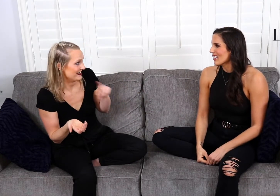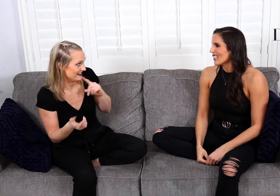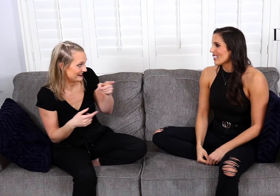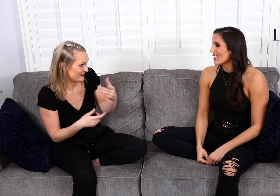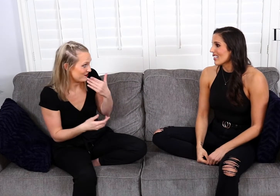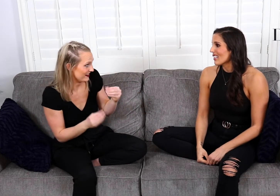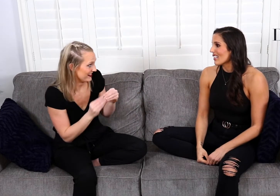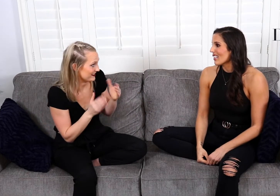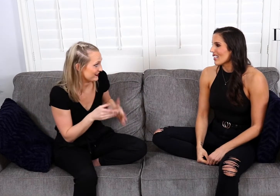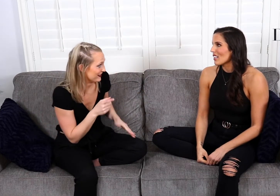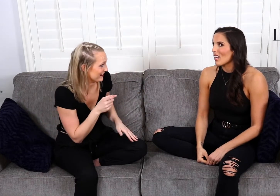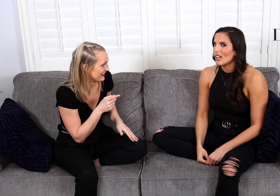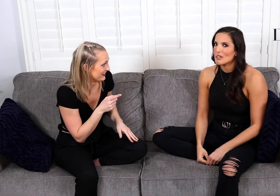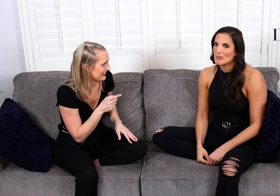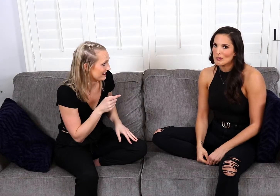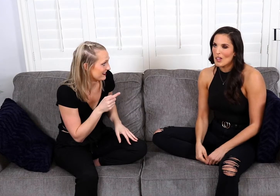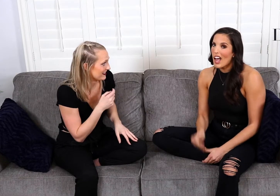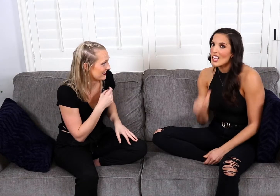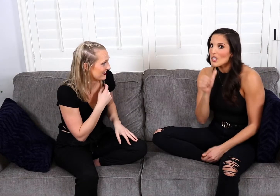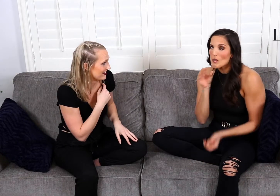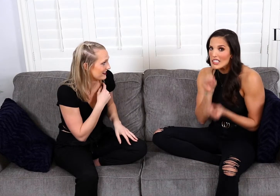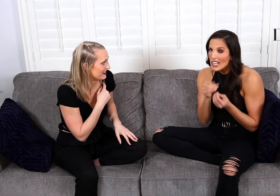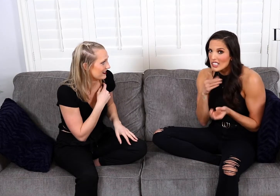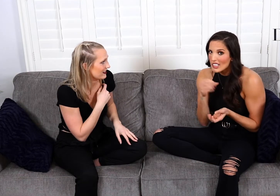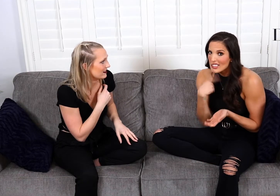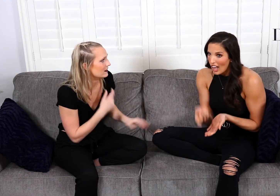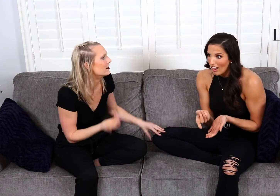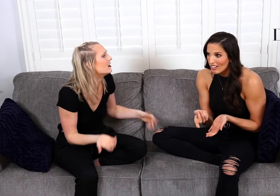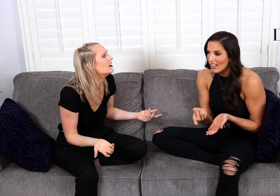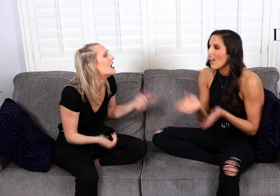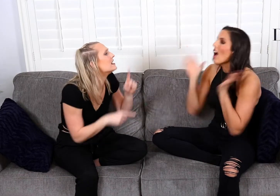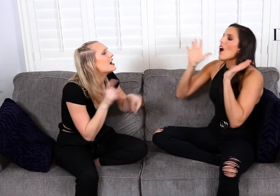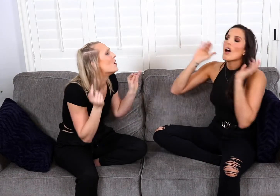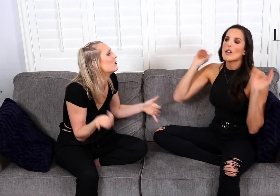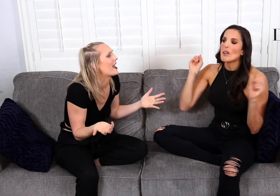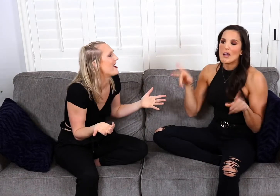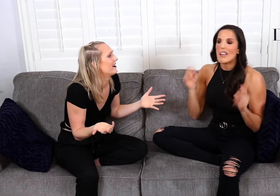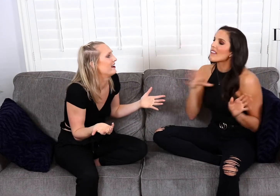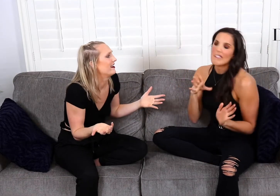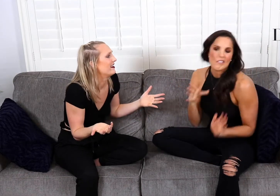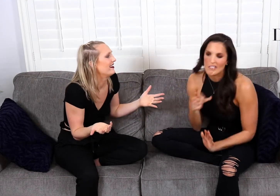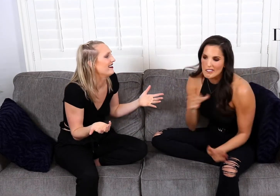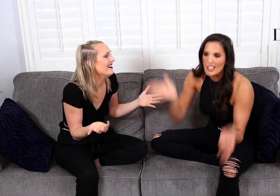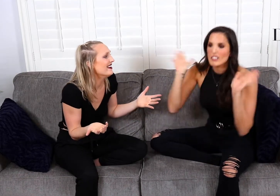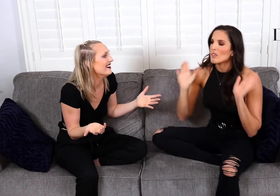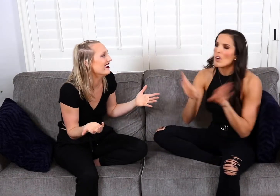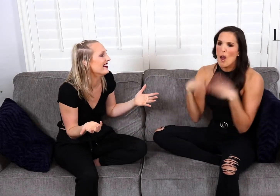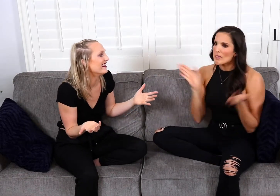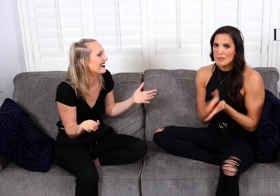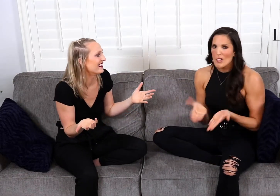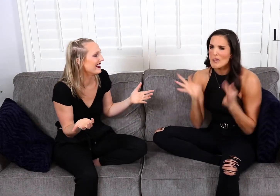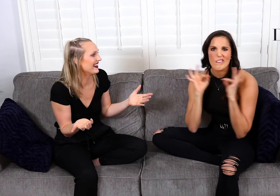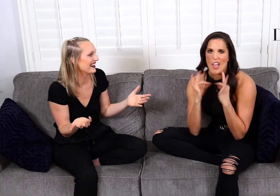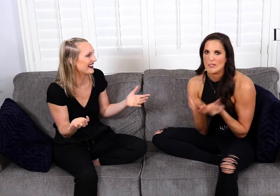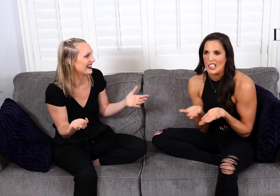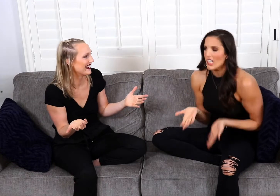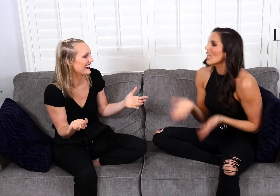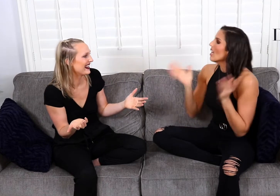Is he a good kisser? I don't kiss and tell! -Okay you cannot do that! Oh, okay... Okay. Okay, fine. Fine fine. I'm an open book we’re family.